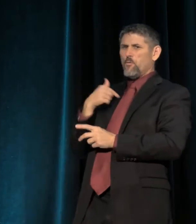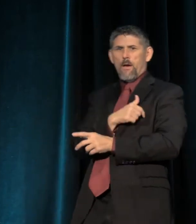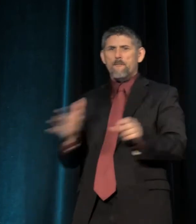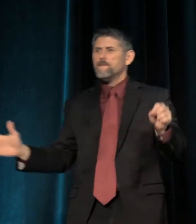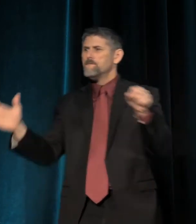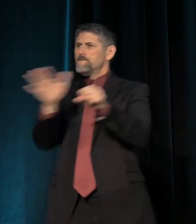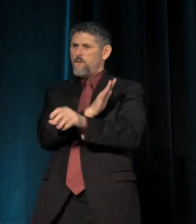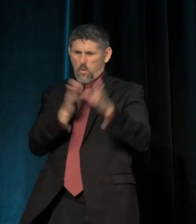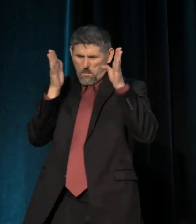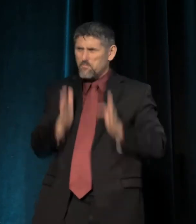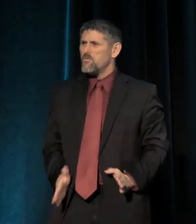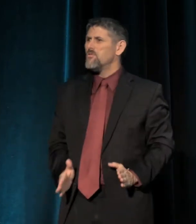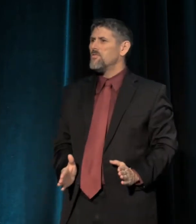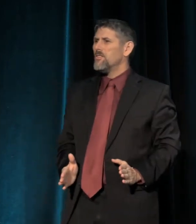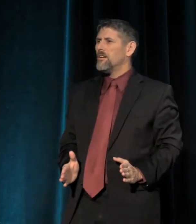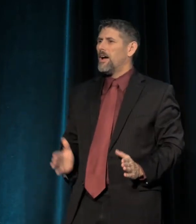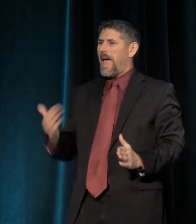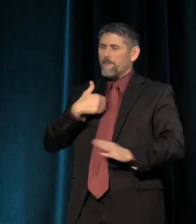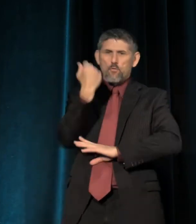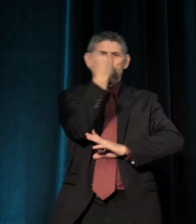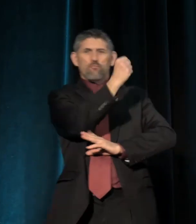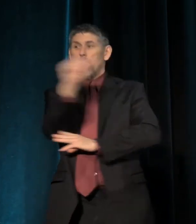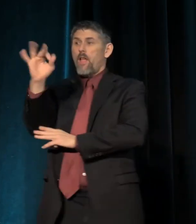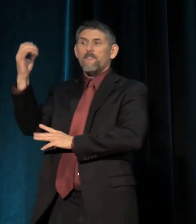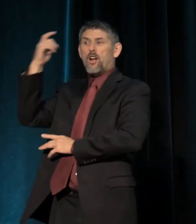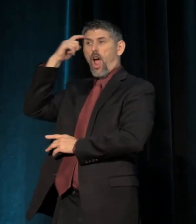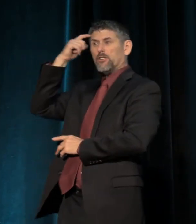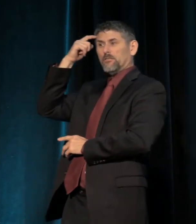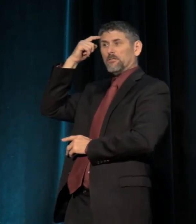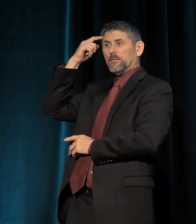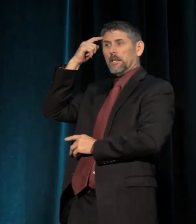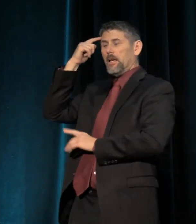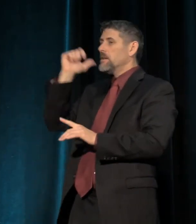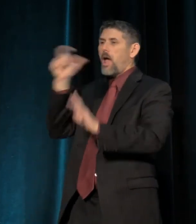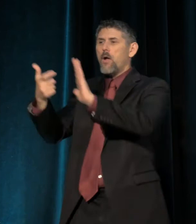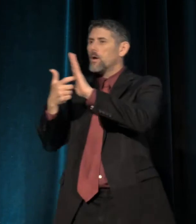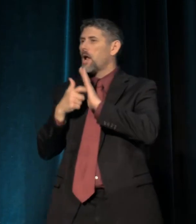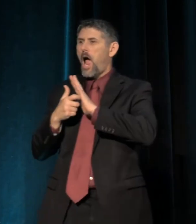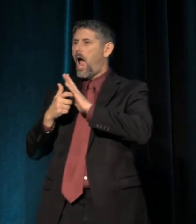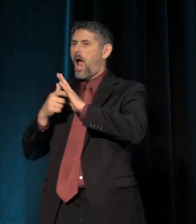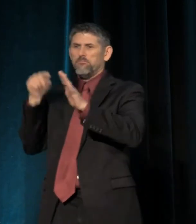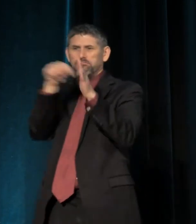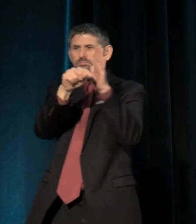And so they were revolutions of consciousness. They did not require bloodshed.